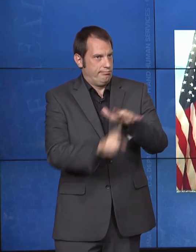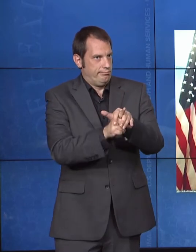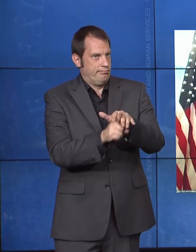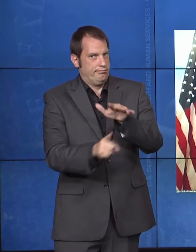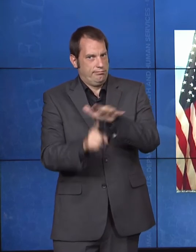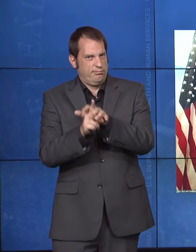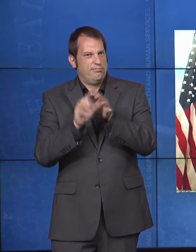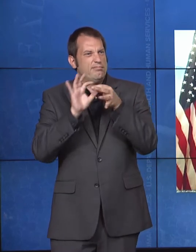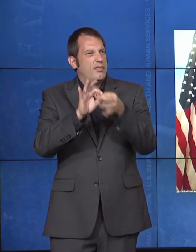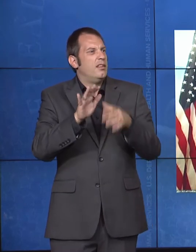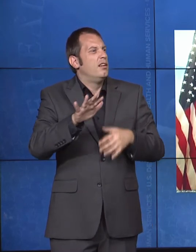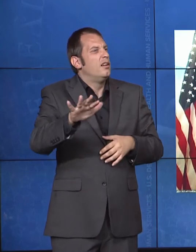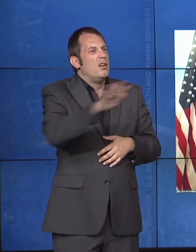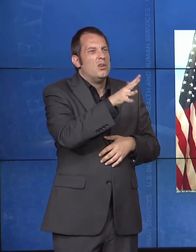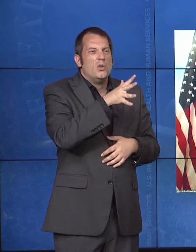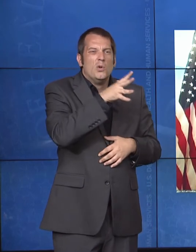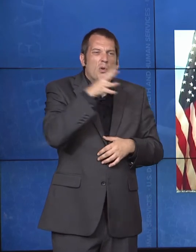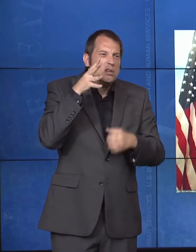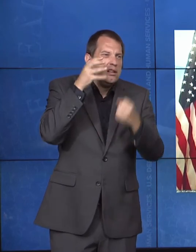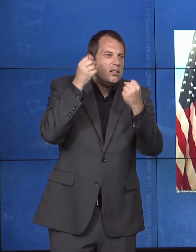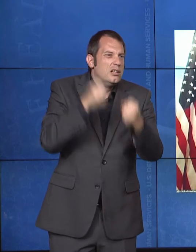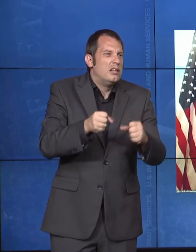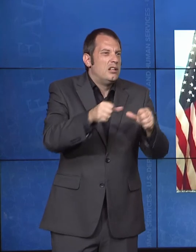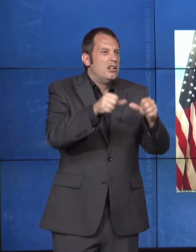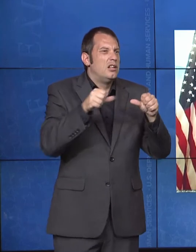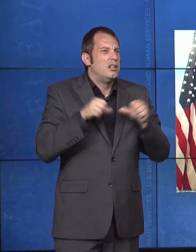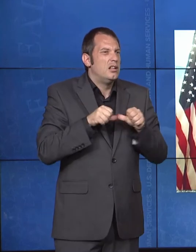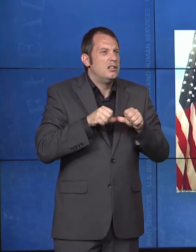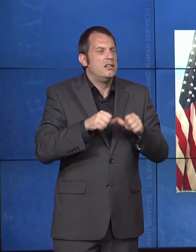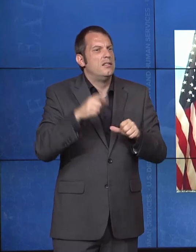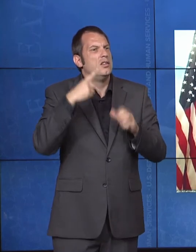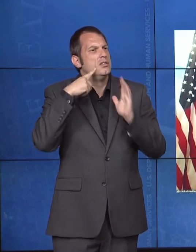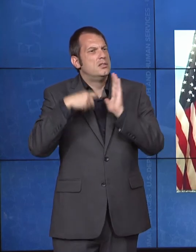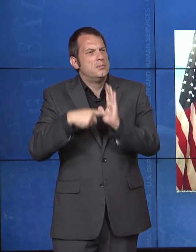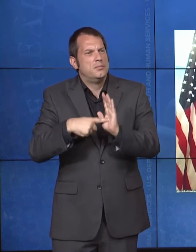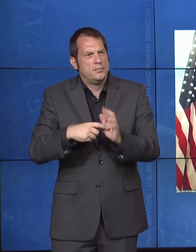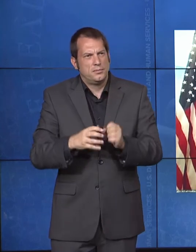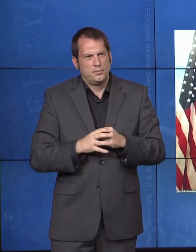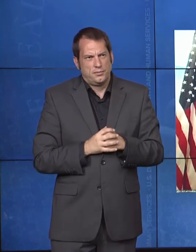like in the Supai Village at the bottom of the Grand Canyon or up in Barrow, Alaska,